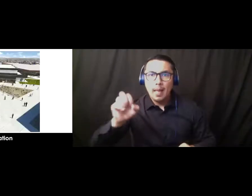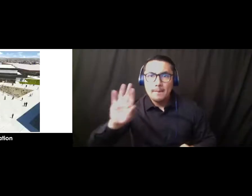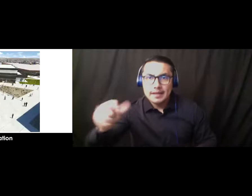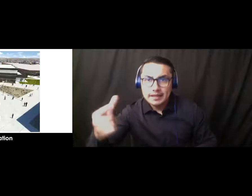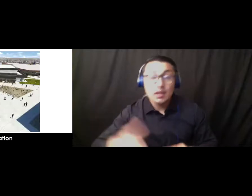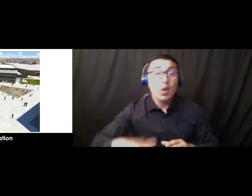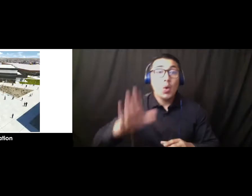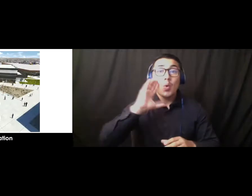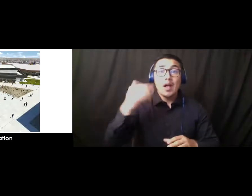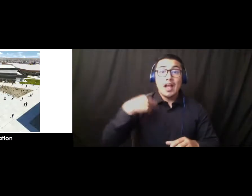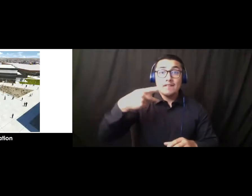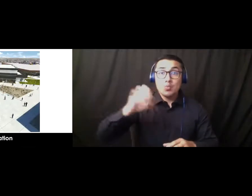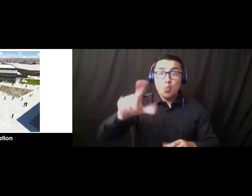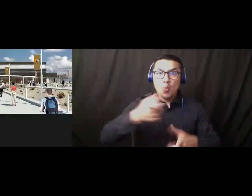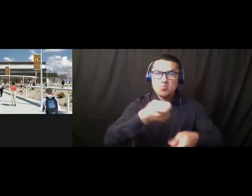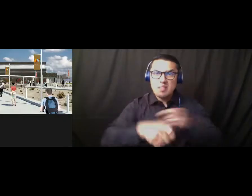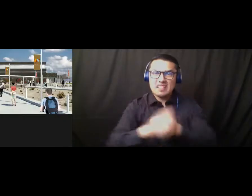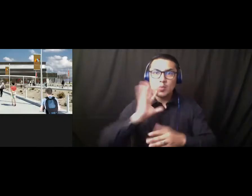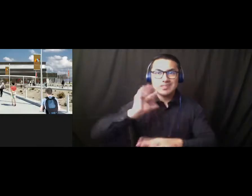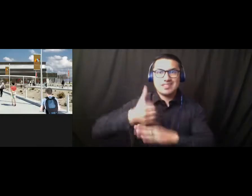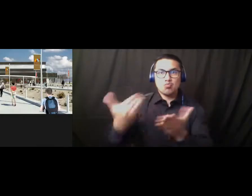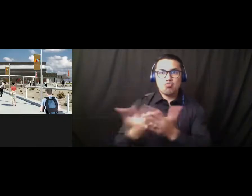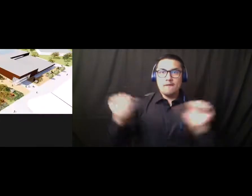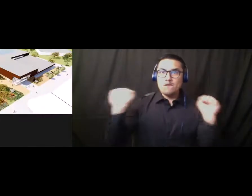new Fitness Center and uh,